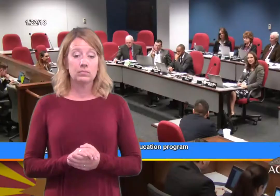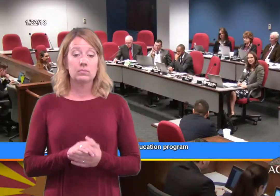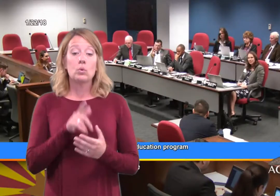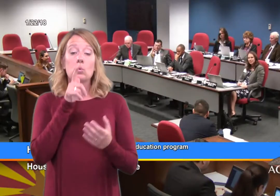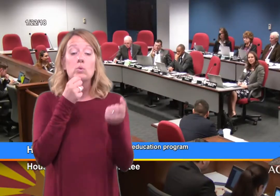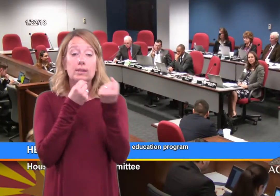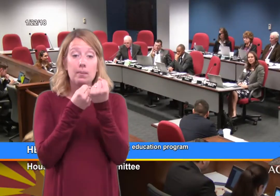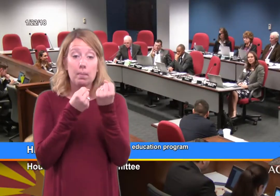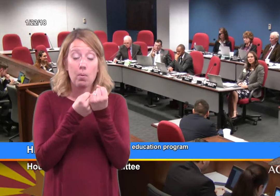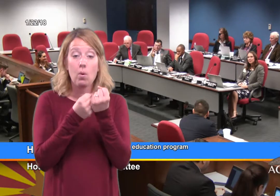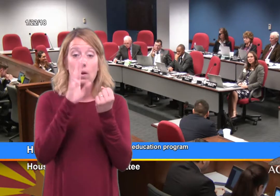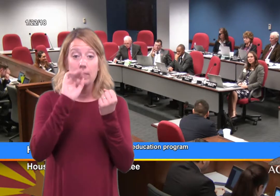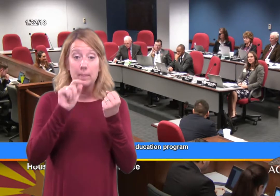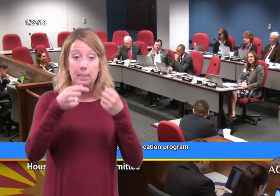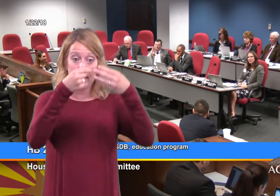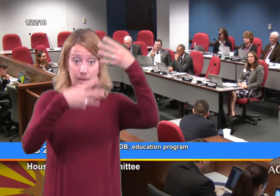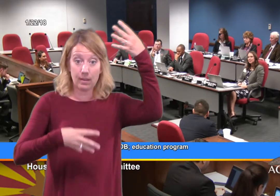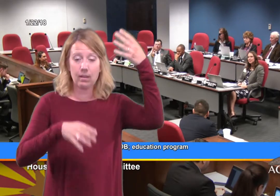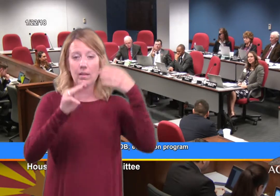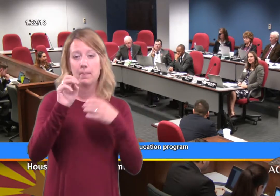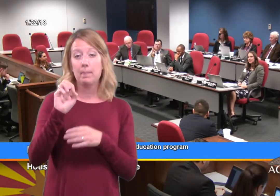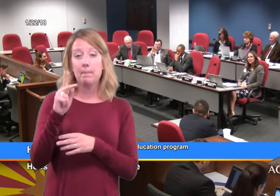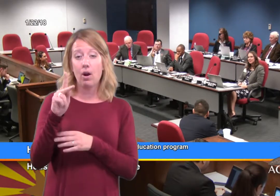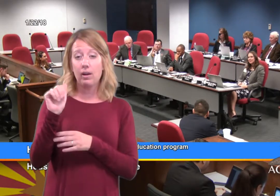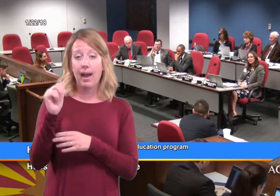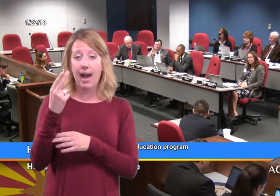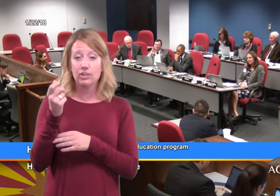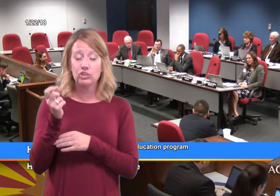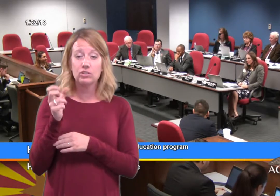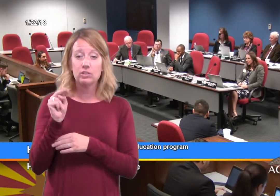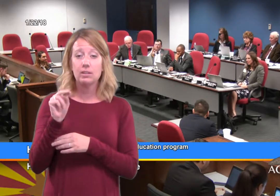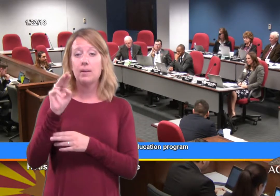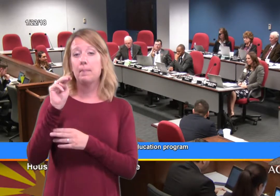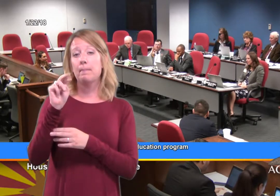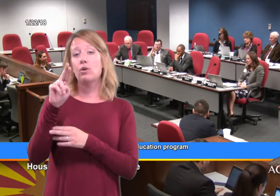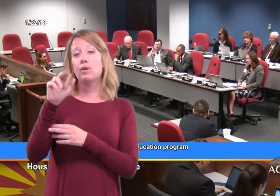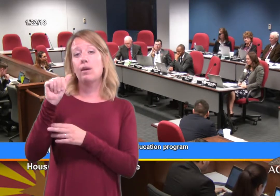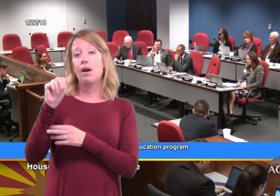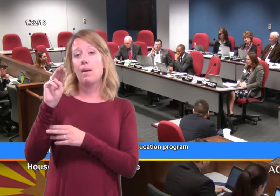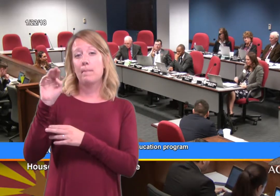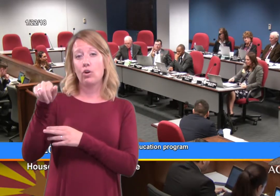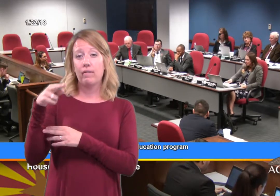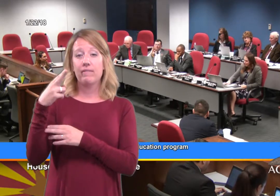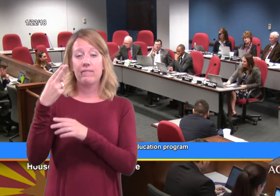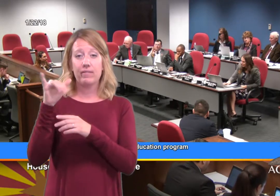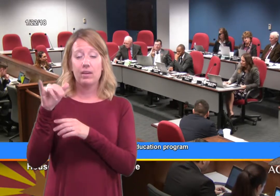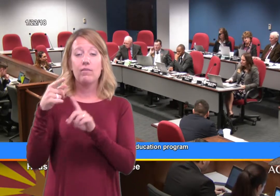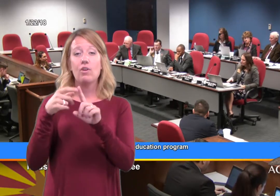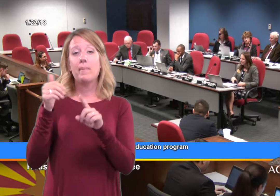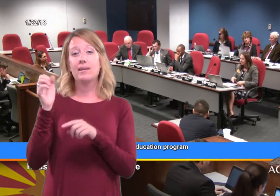(Rep. Boyer) For the bill: Mark Ashton; for the bill: Maria Murphy, representing the Arizona State Schools for the Deaf and Blind;